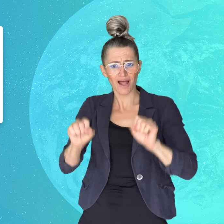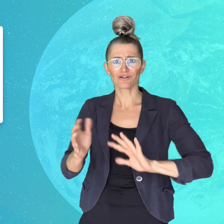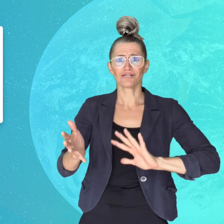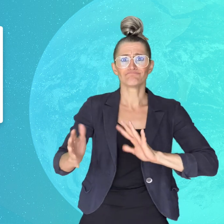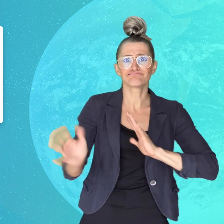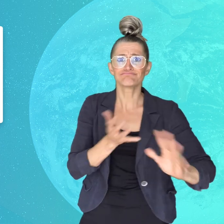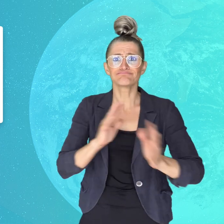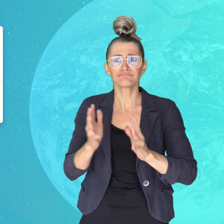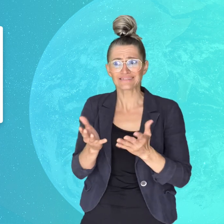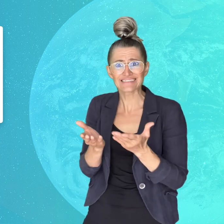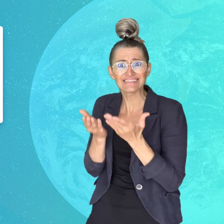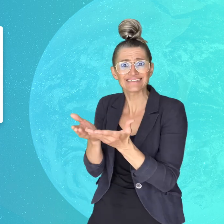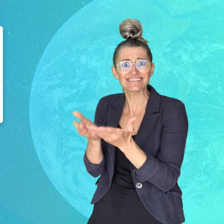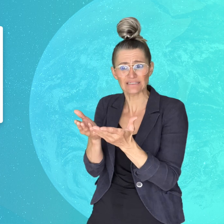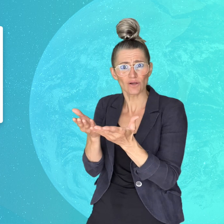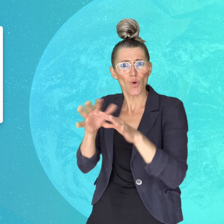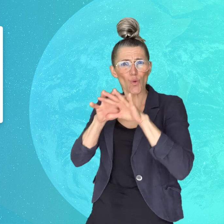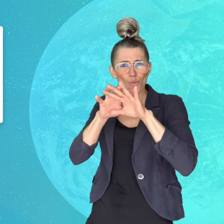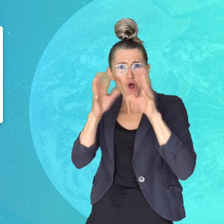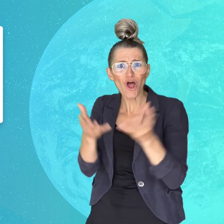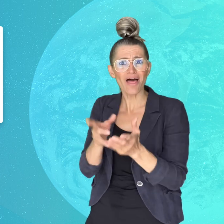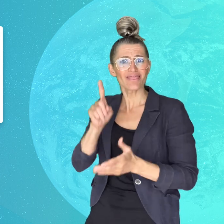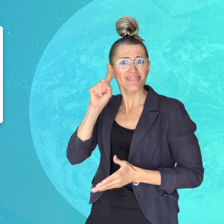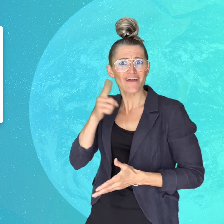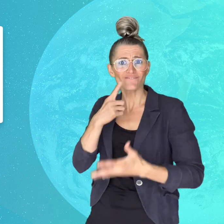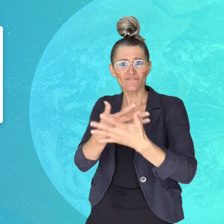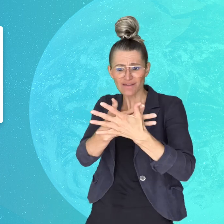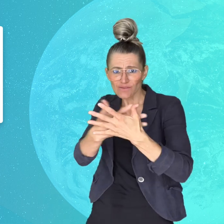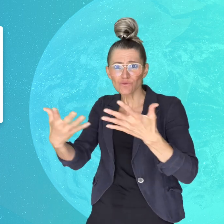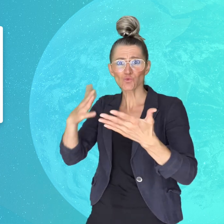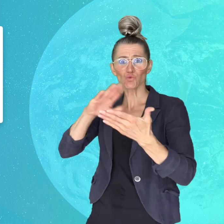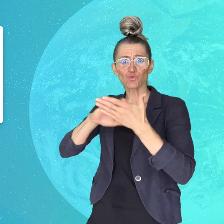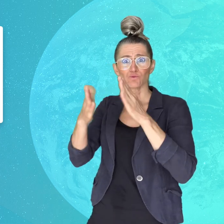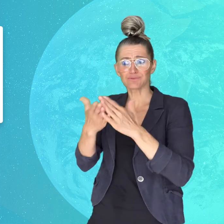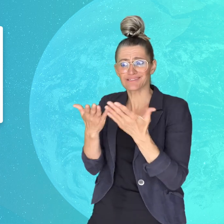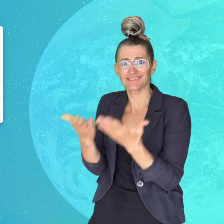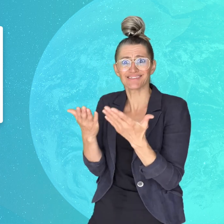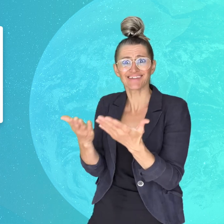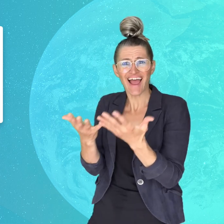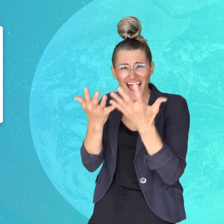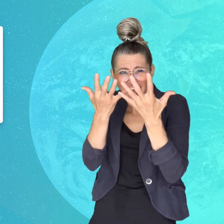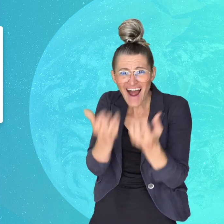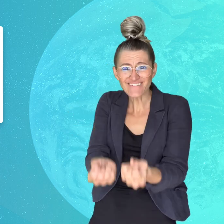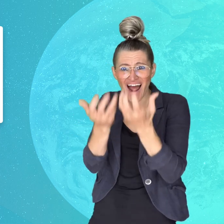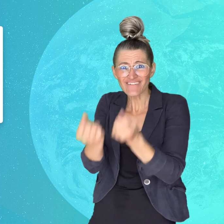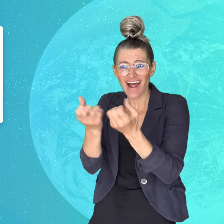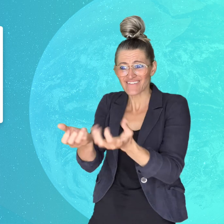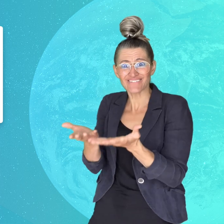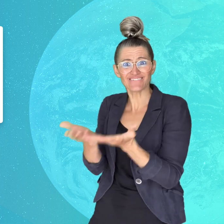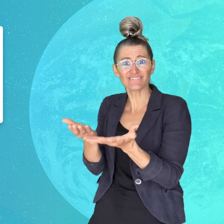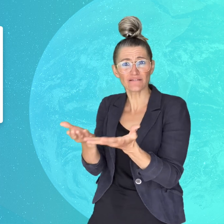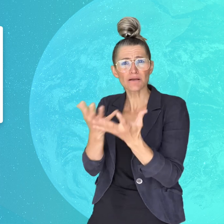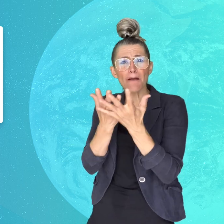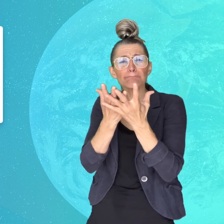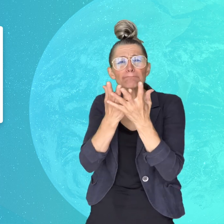the existing global Deaf linguistic community. Many of them